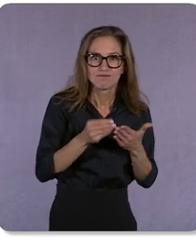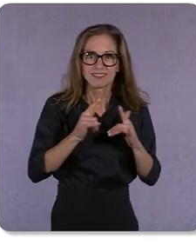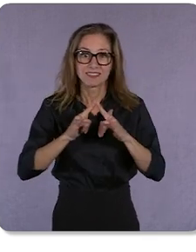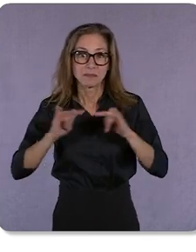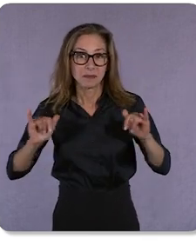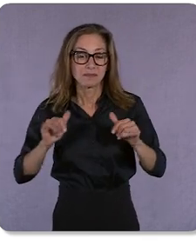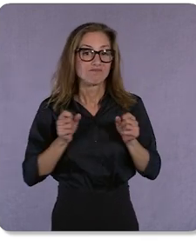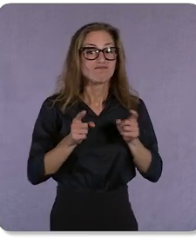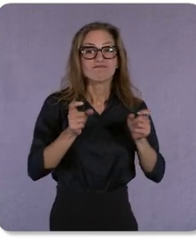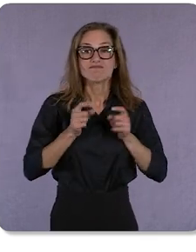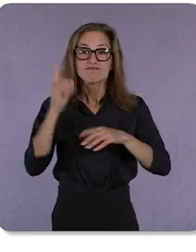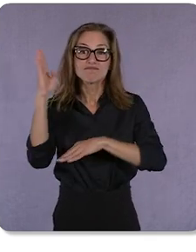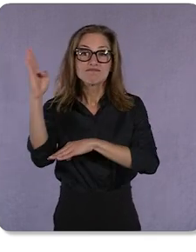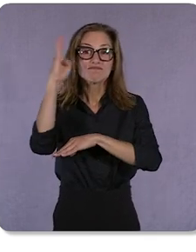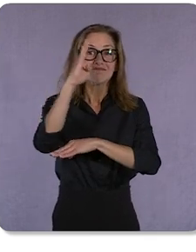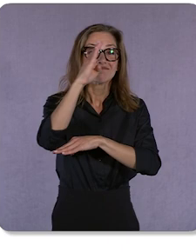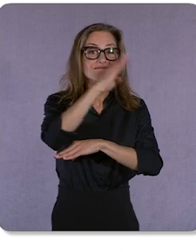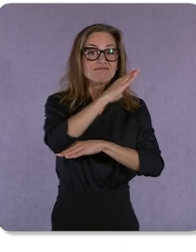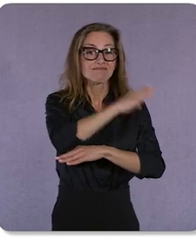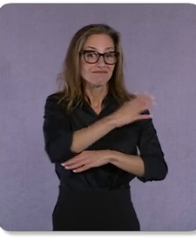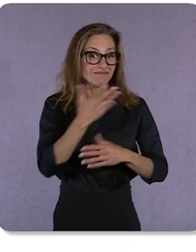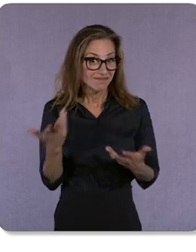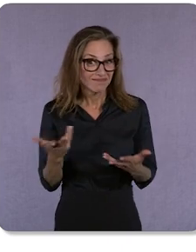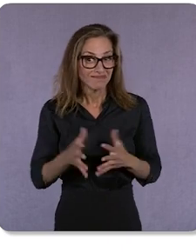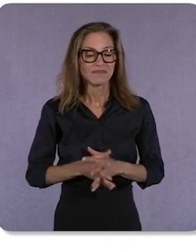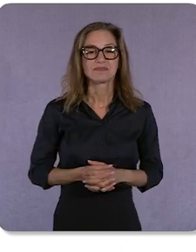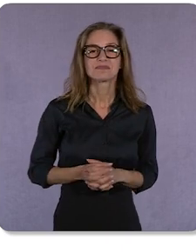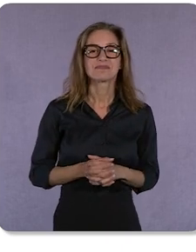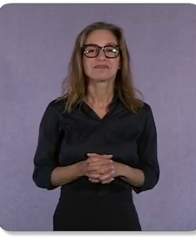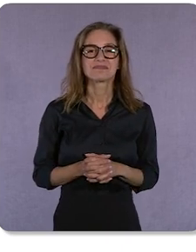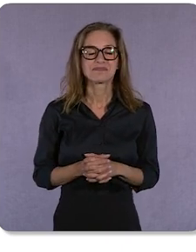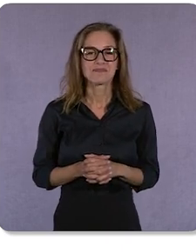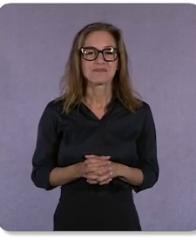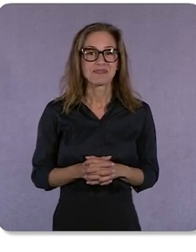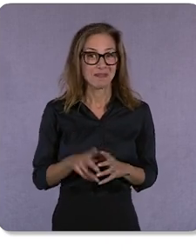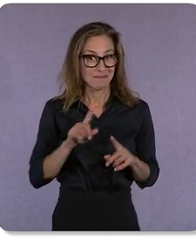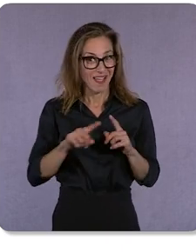throughout their day, when you least expect it. But actually, when you really appreciate it!